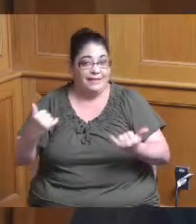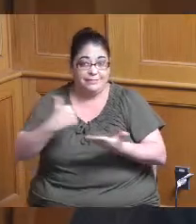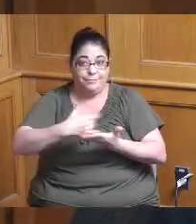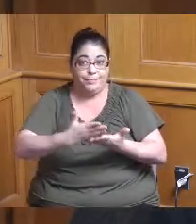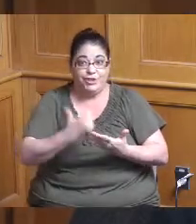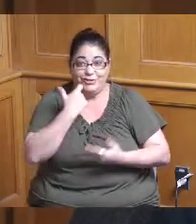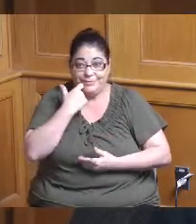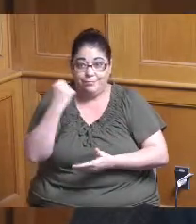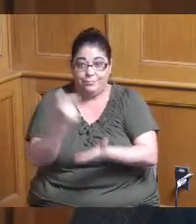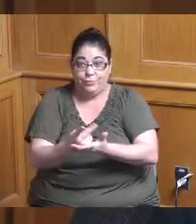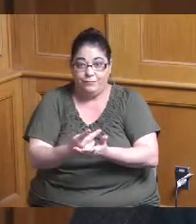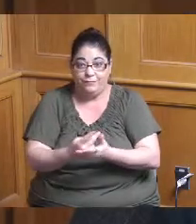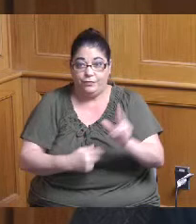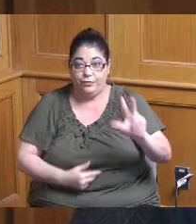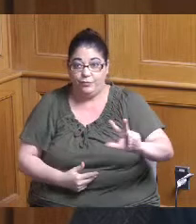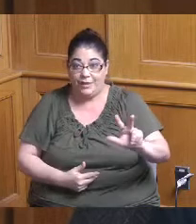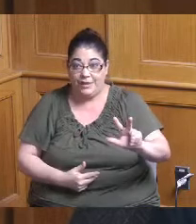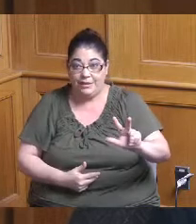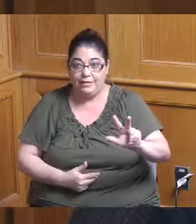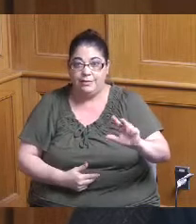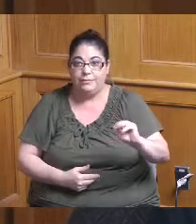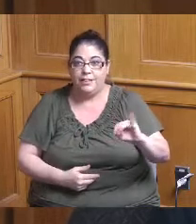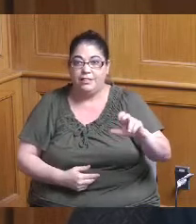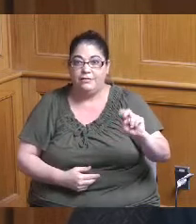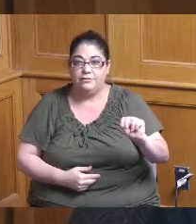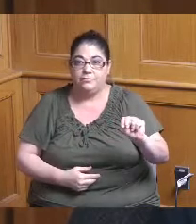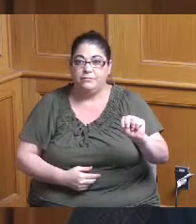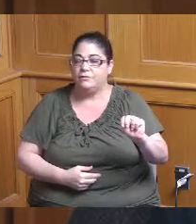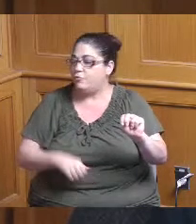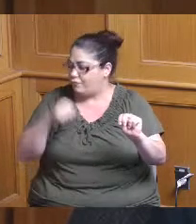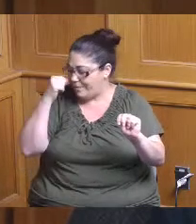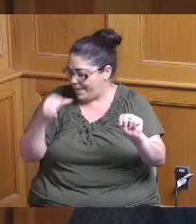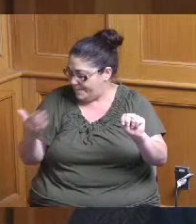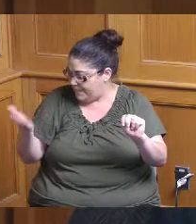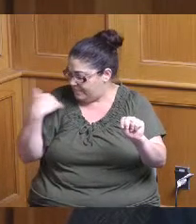yes because we had such a great well I don't remember what the request was last time do you